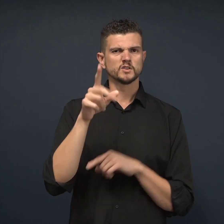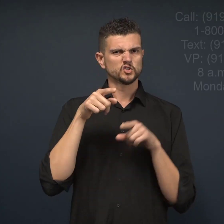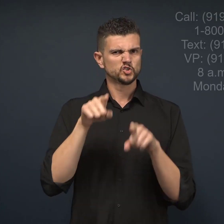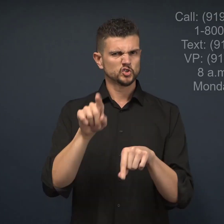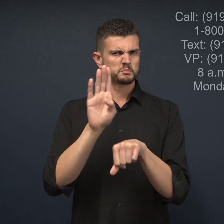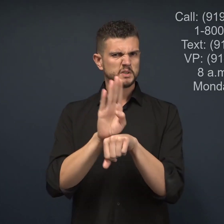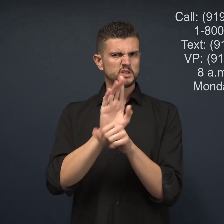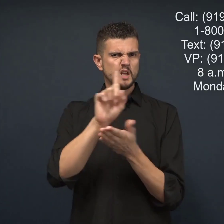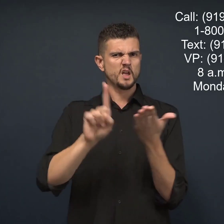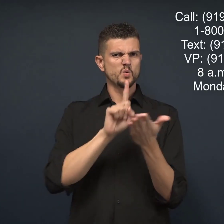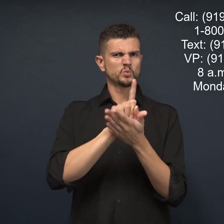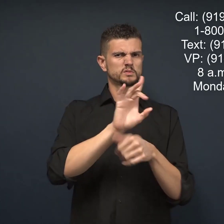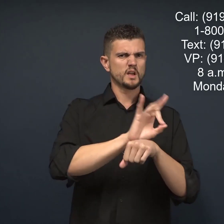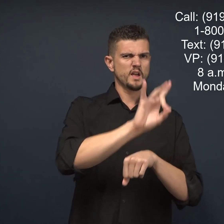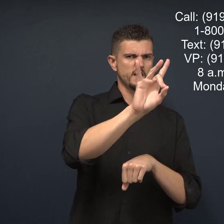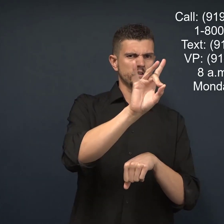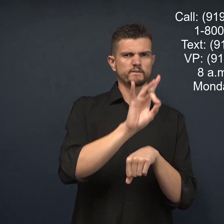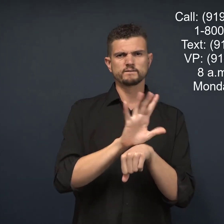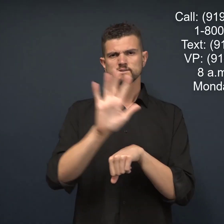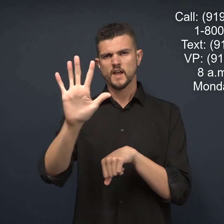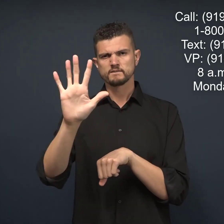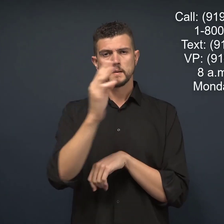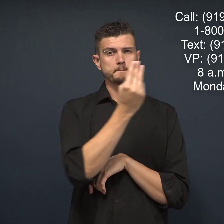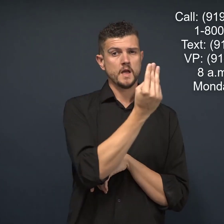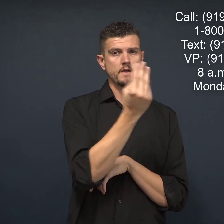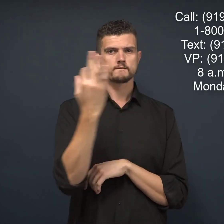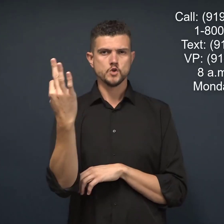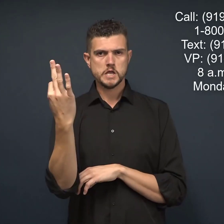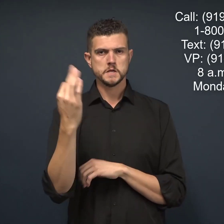during business hours of 8 a.m. to 5 p.m., Monday through Friday at